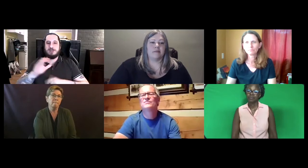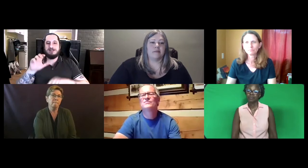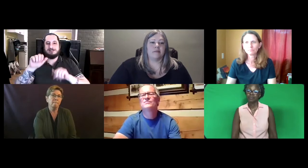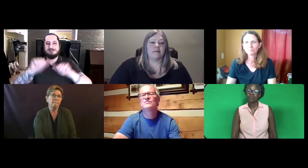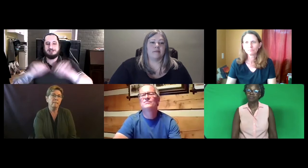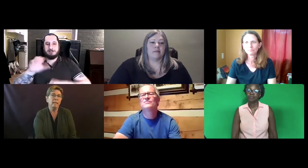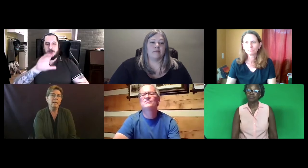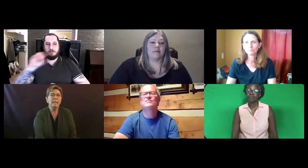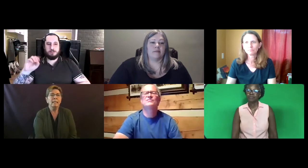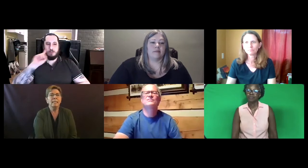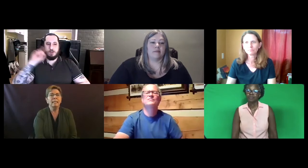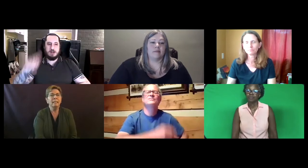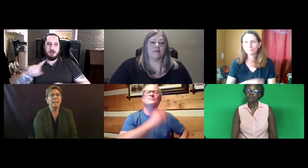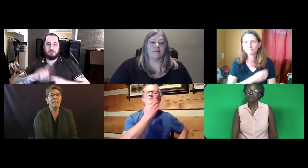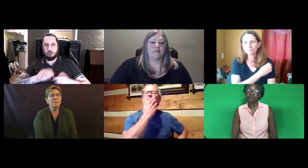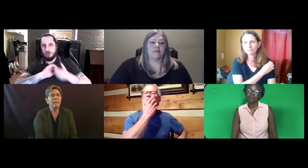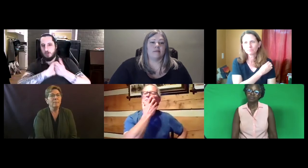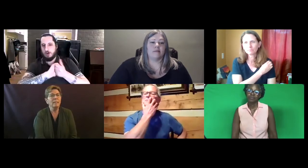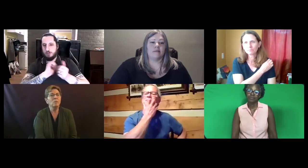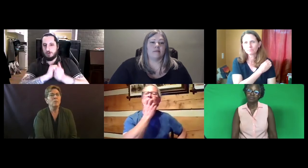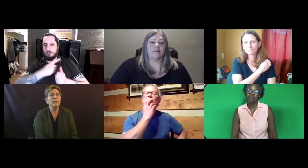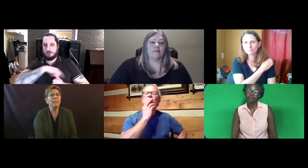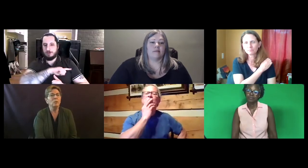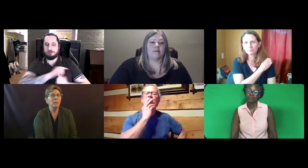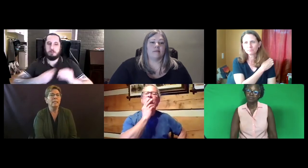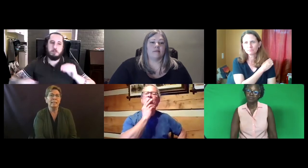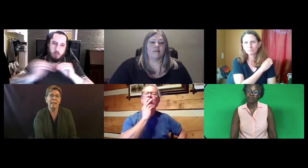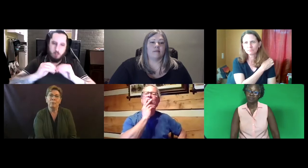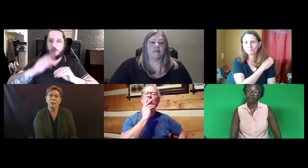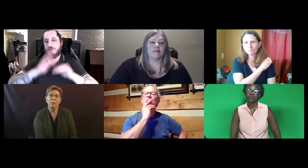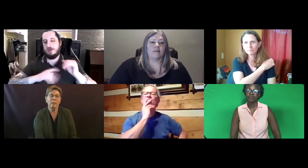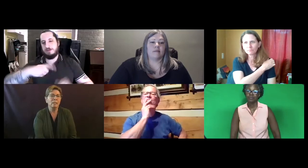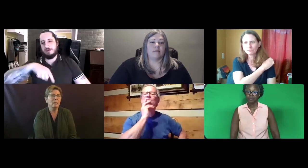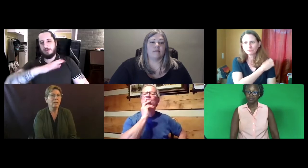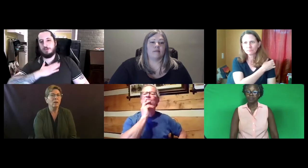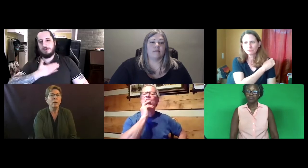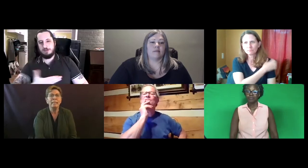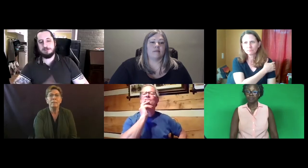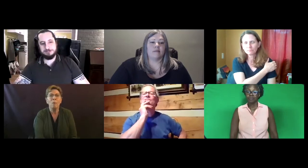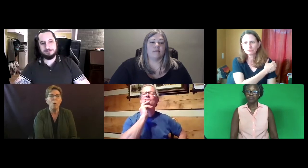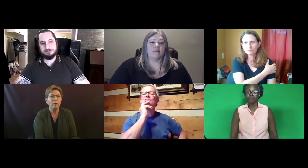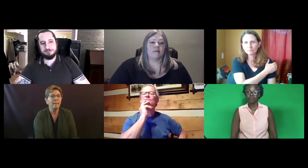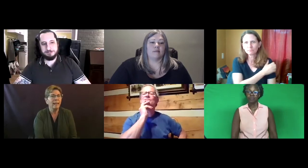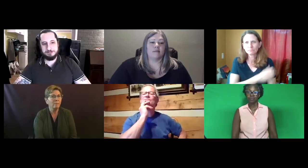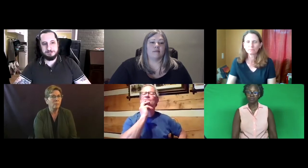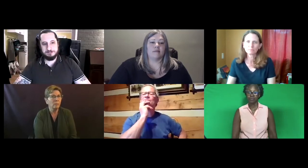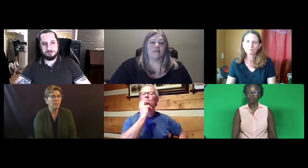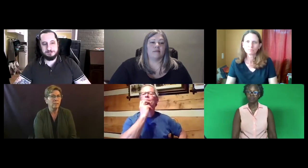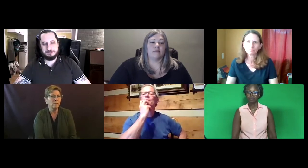Secondly, assessment companies really do need to collaborate with us a great deal more than they have been willing to do so.